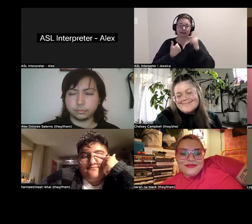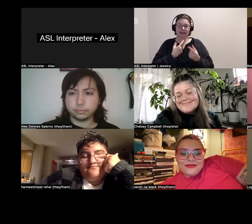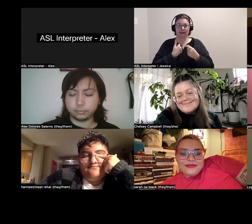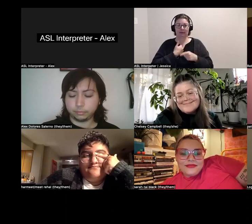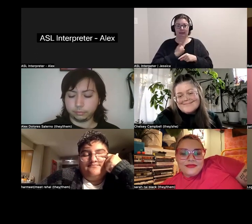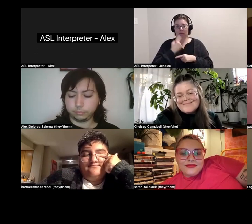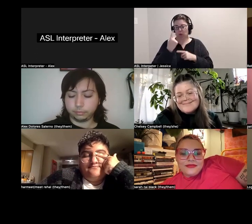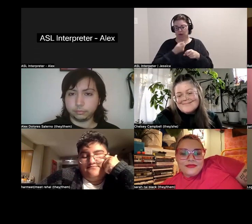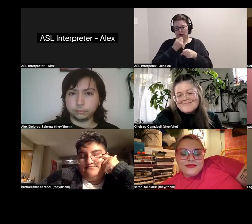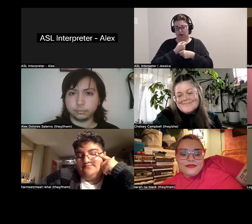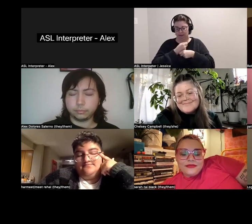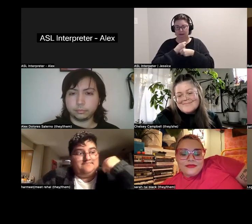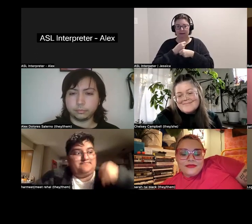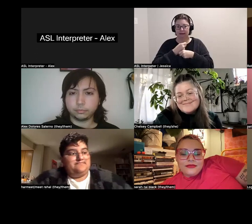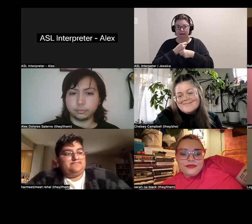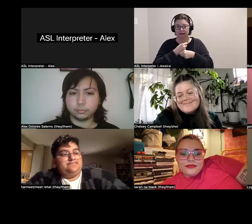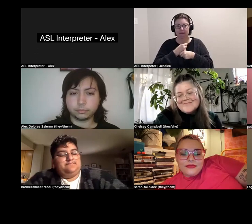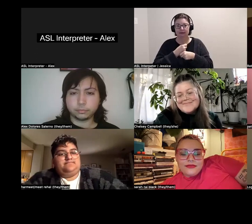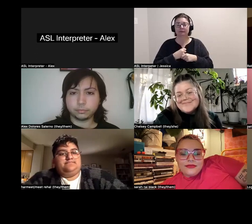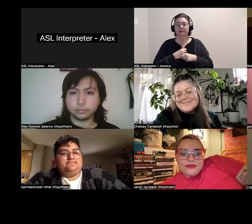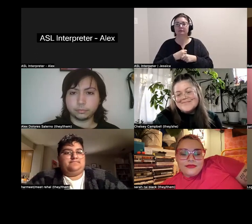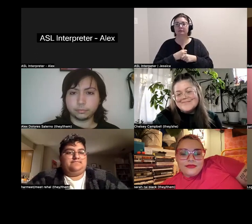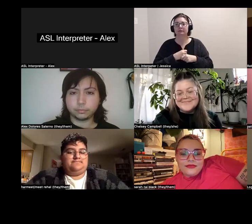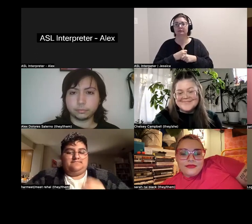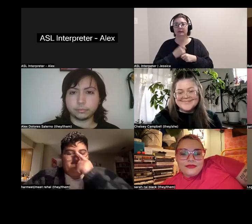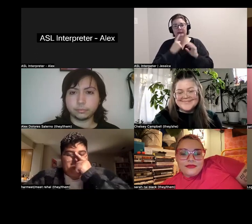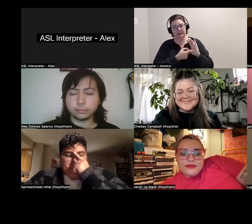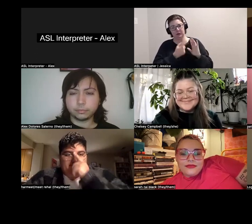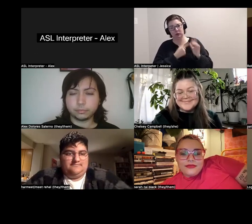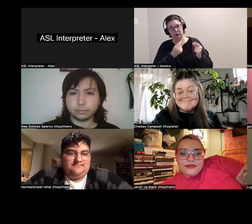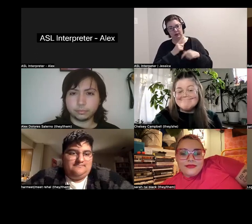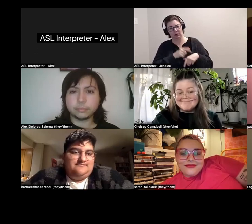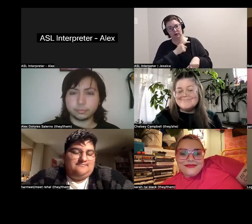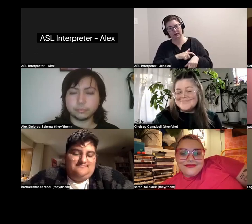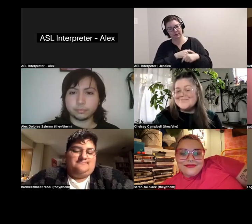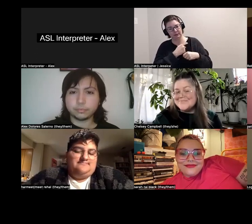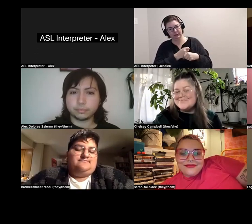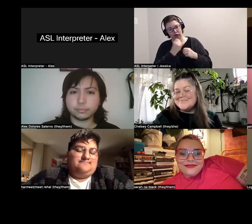And that's something I do sometimes is take a really long time to make art. So I'm going to talk about that.